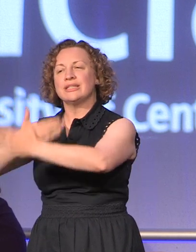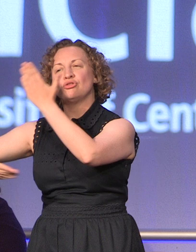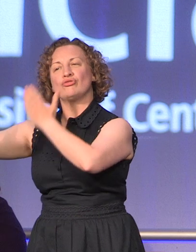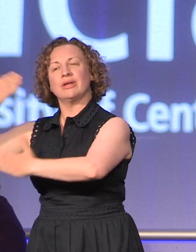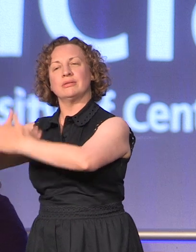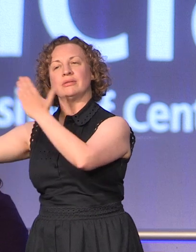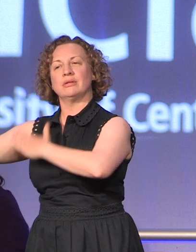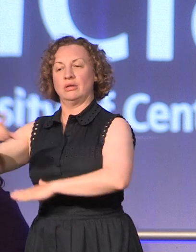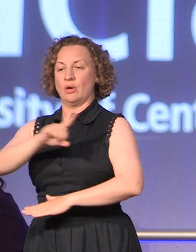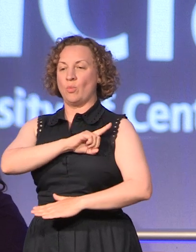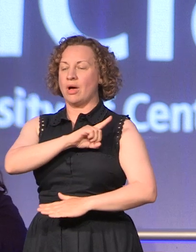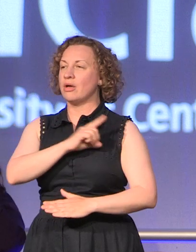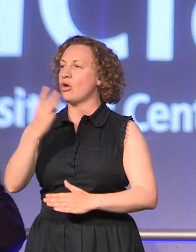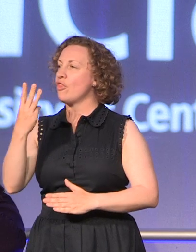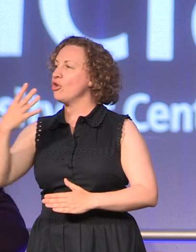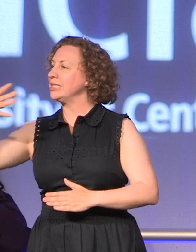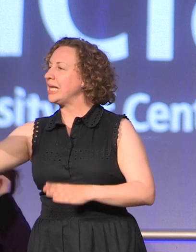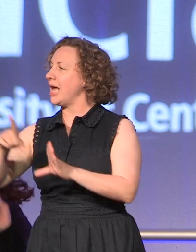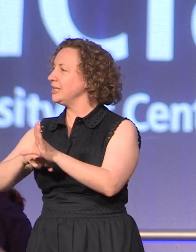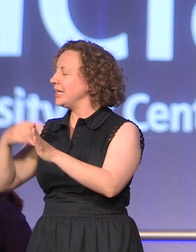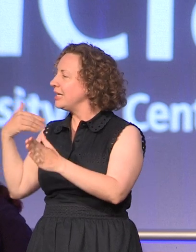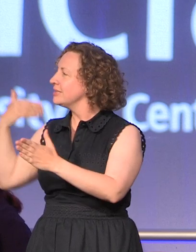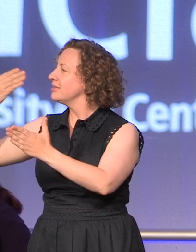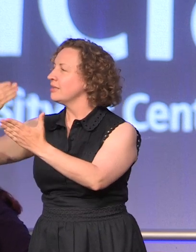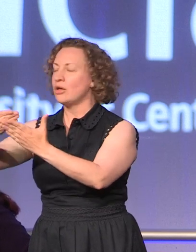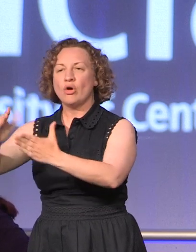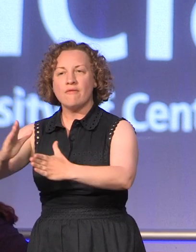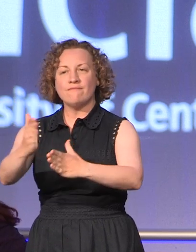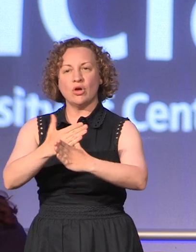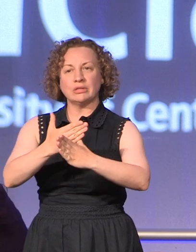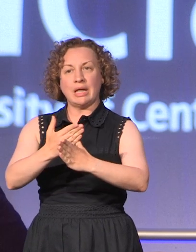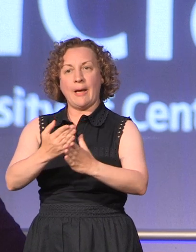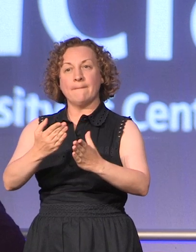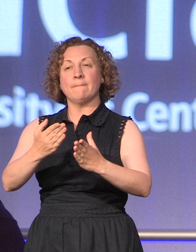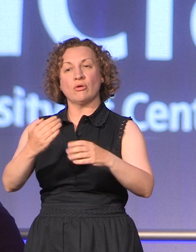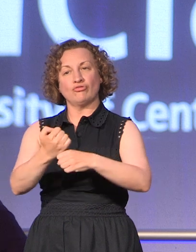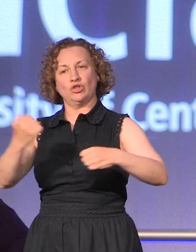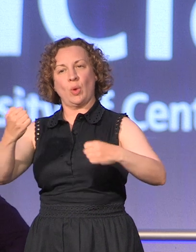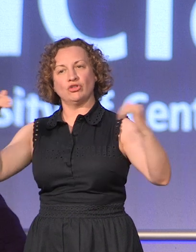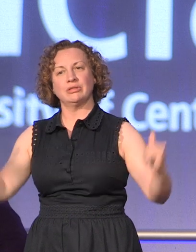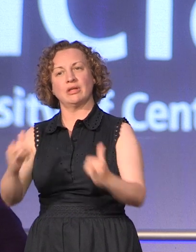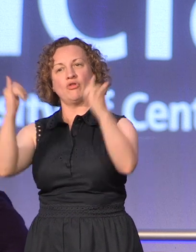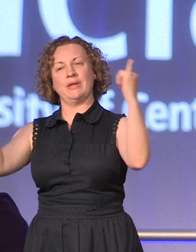first time in 39 years that we have held our graduation ceremonies on campus we